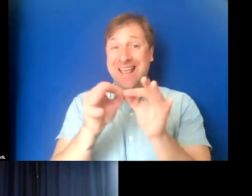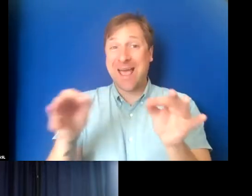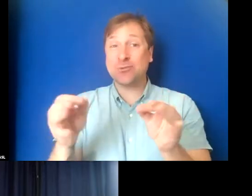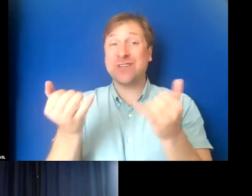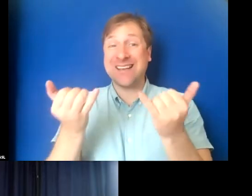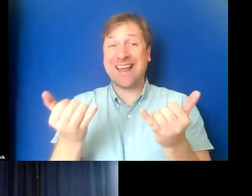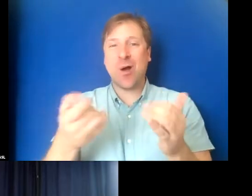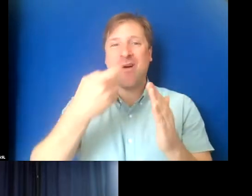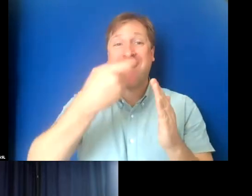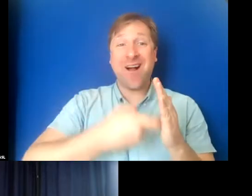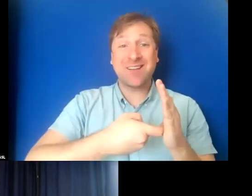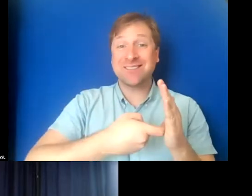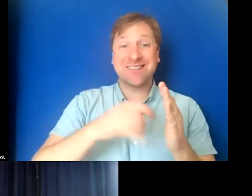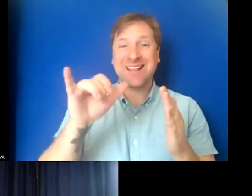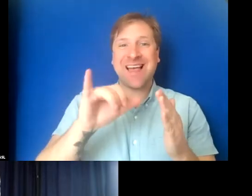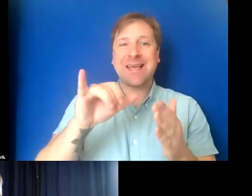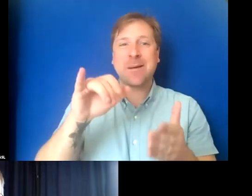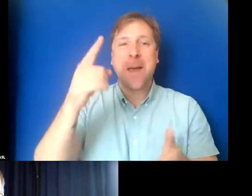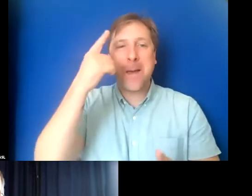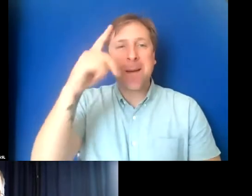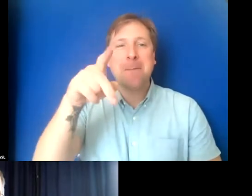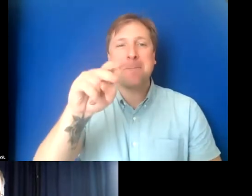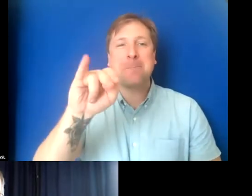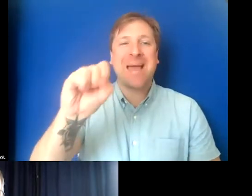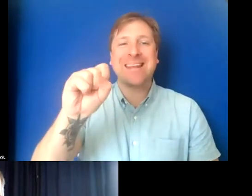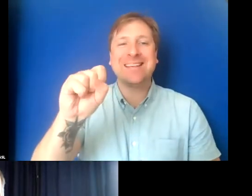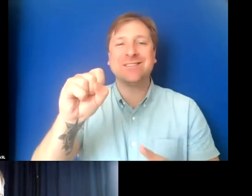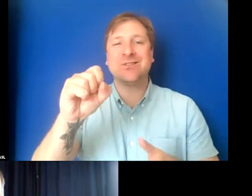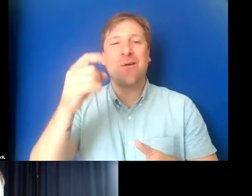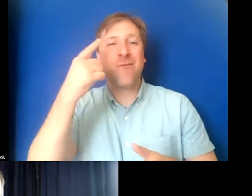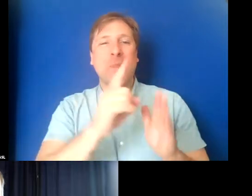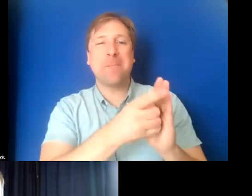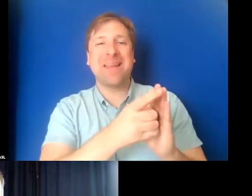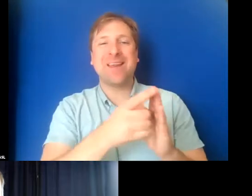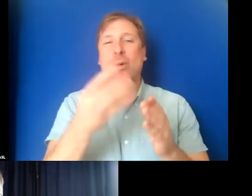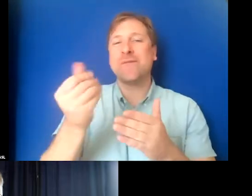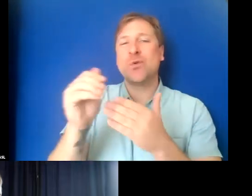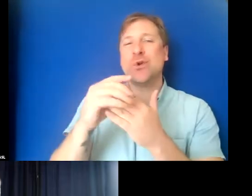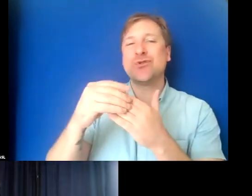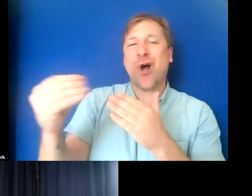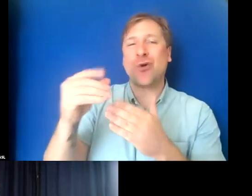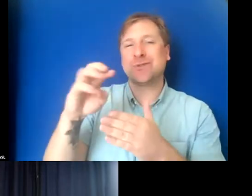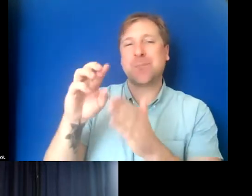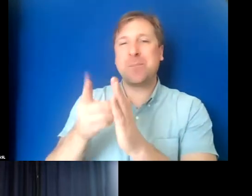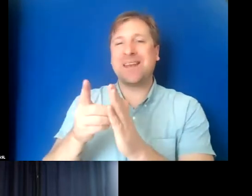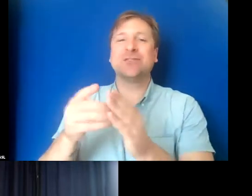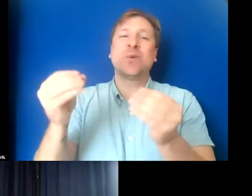costs pennies for the minute or maybe dollars for the minute. So it's gotten so much more affordable.